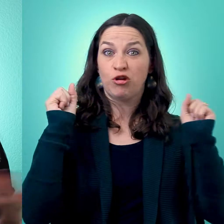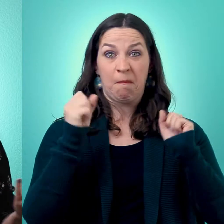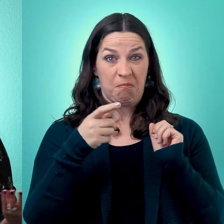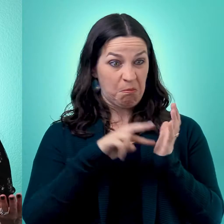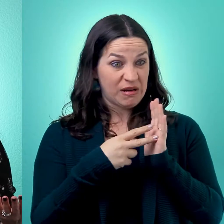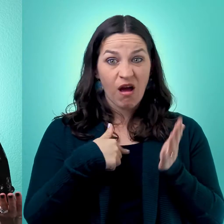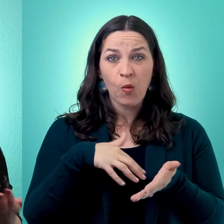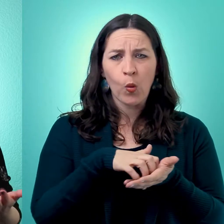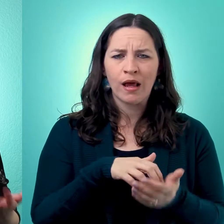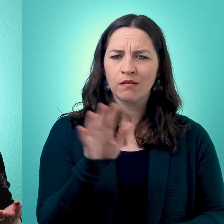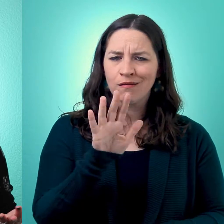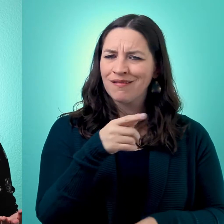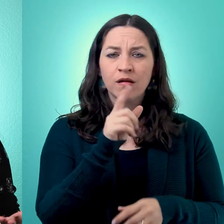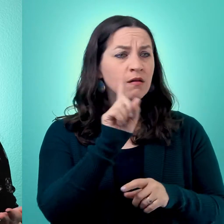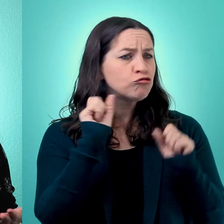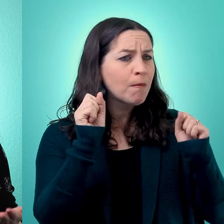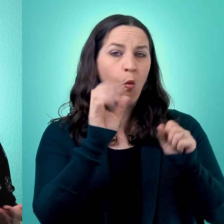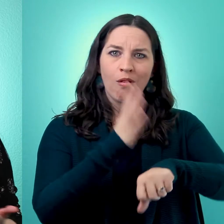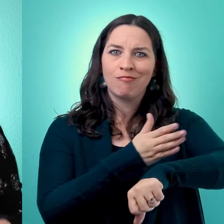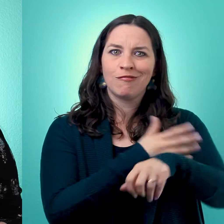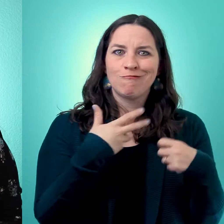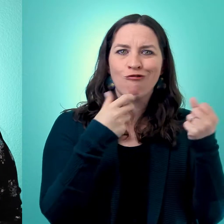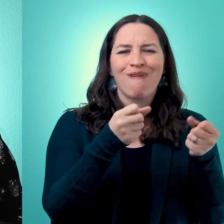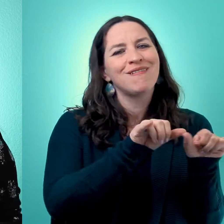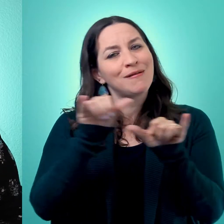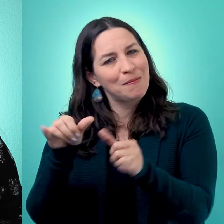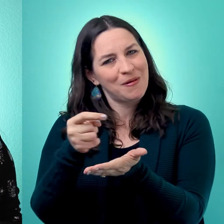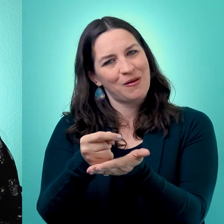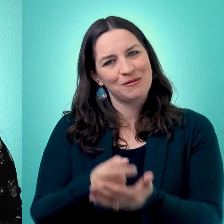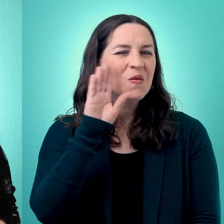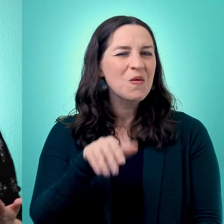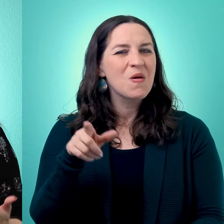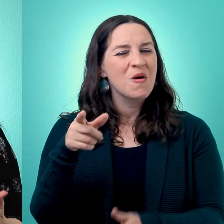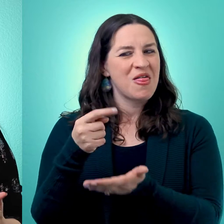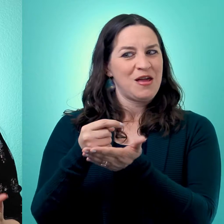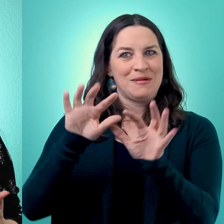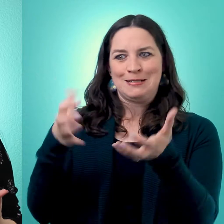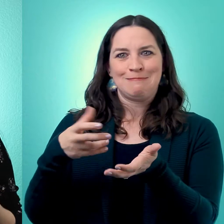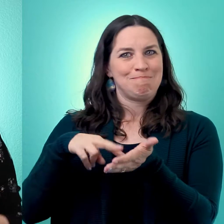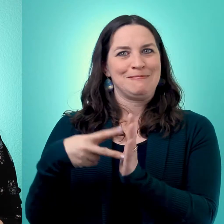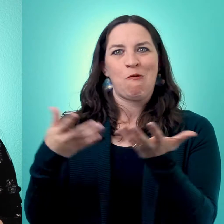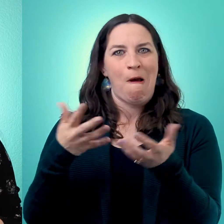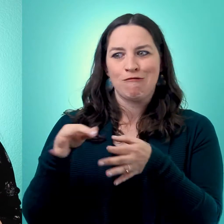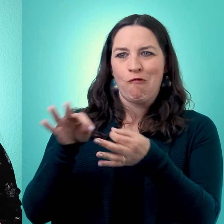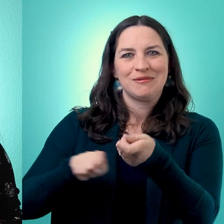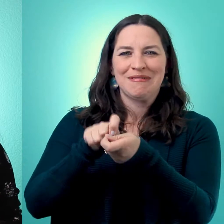That doesn't make any sense. Going to the gym makes you stronger. Therapy is going to make you stronger, too. It's kind of hard to describe exactly what therapy